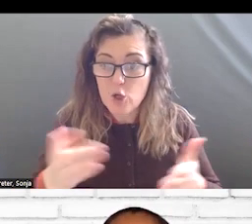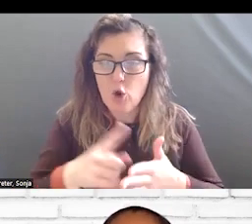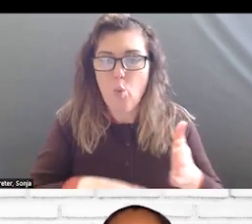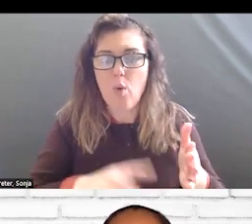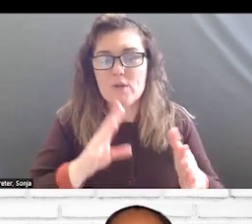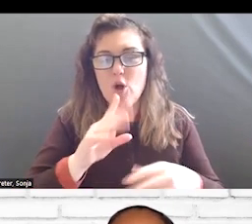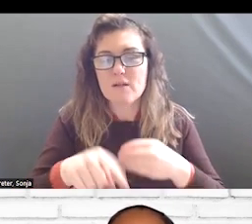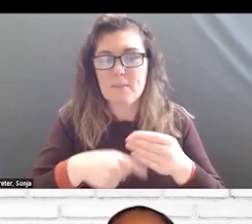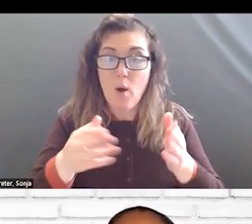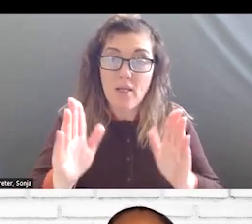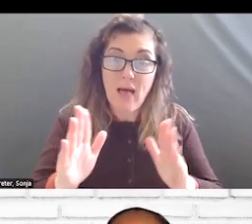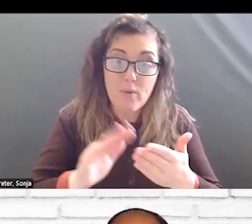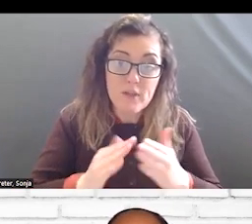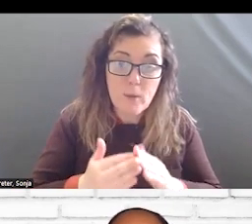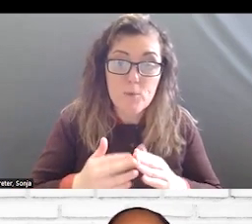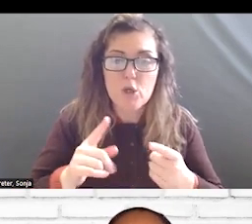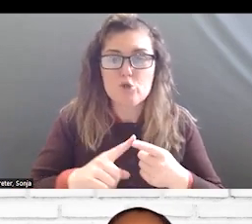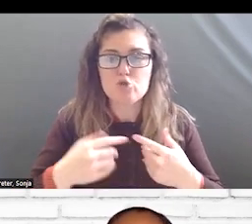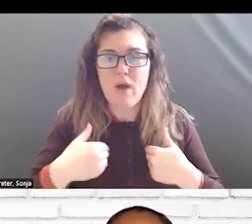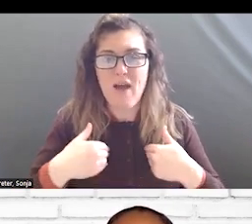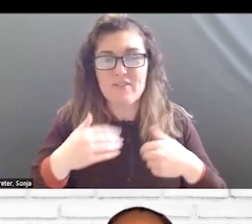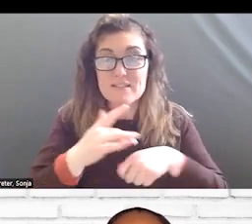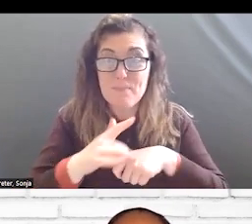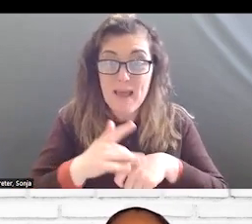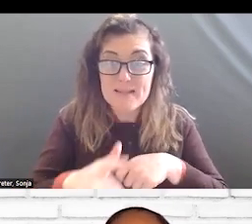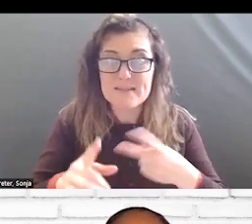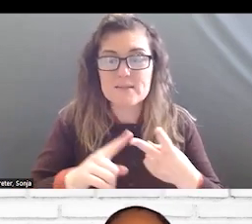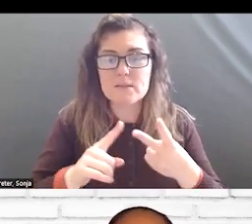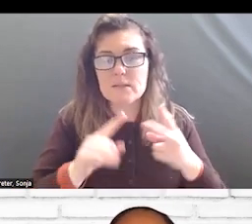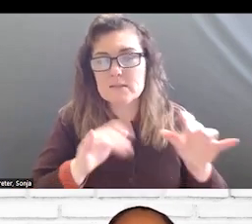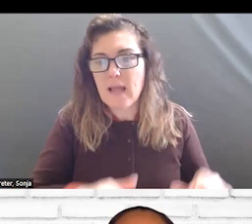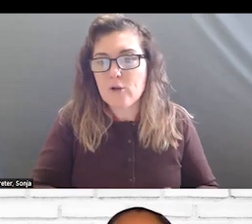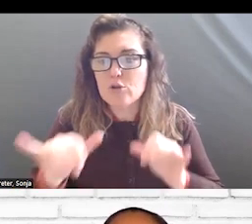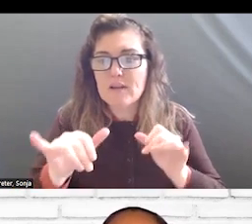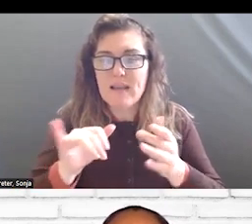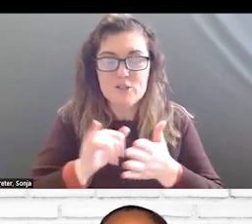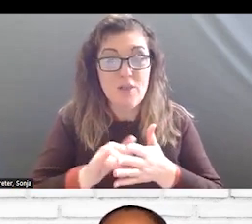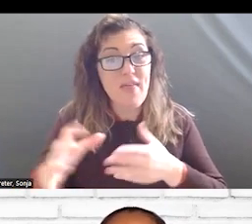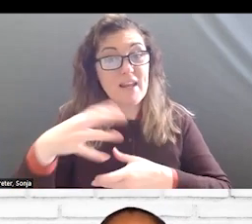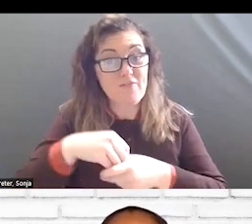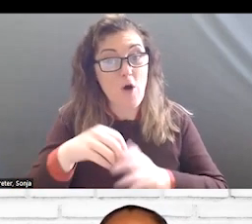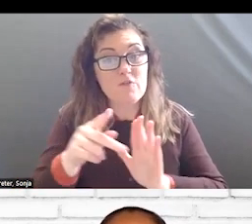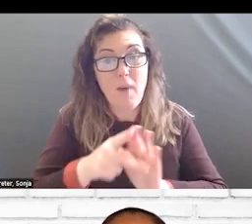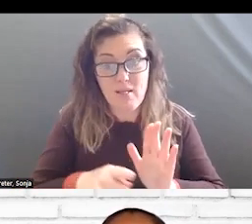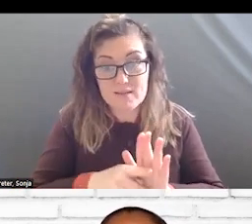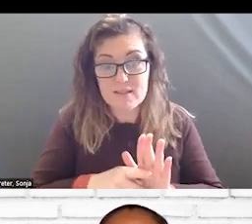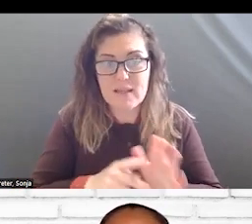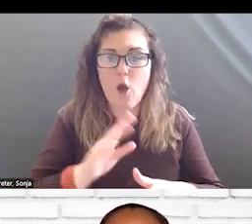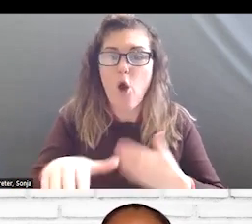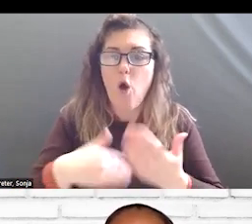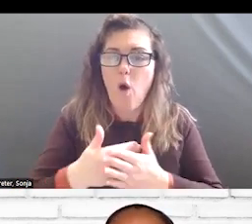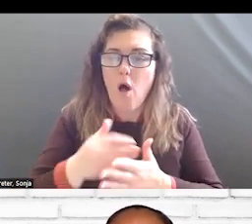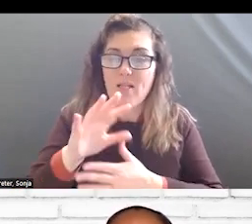COMMUNITY SO HAVE SPACE, STANDARDIZATION, INVOLVES POLICIES. RIGHT NOW ALL 50 STATES ARE IN SESSION